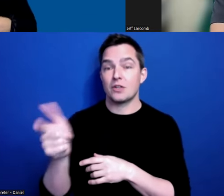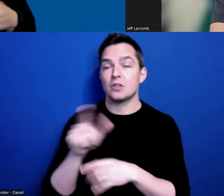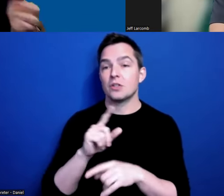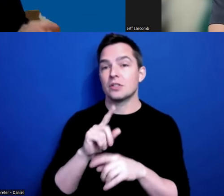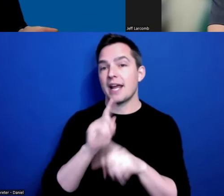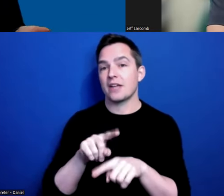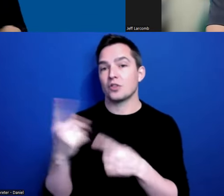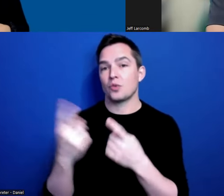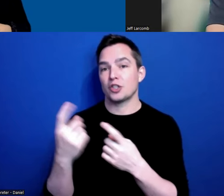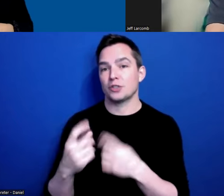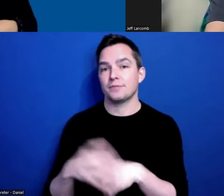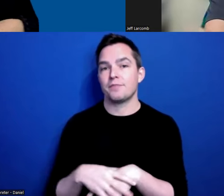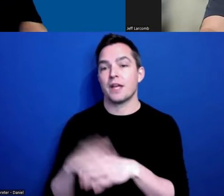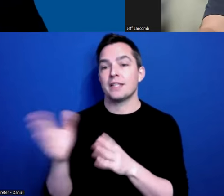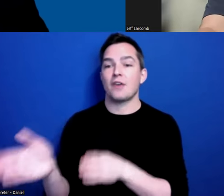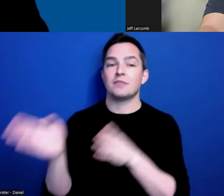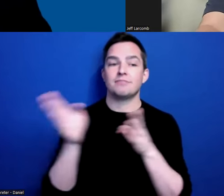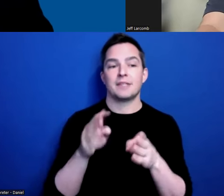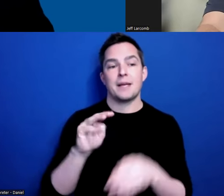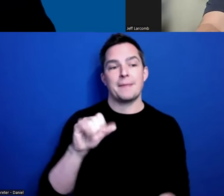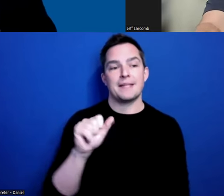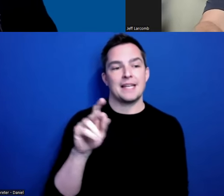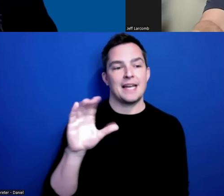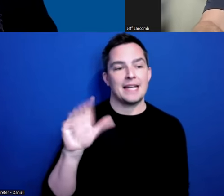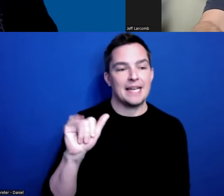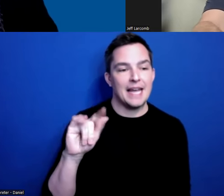Now, we’re going to shift over to Ms. Caitlin Synovec to hear